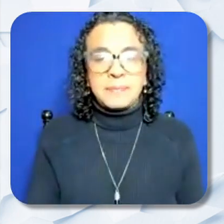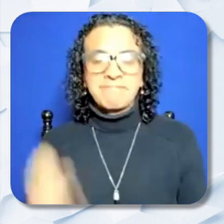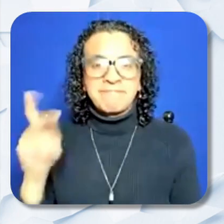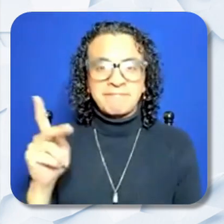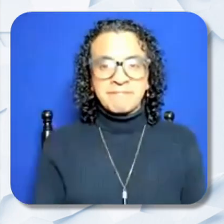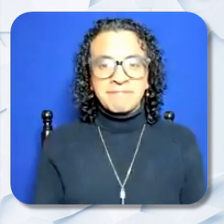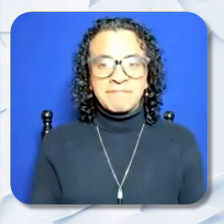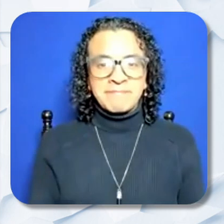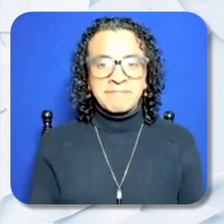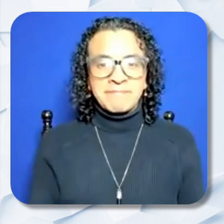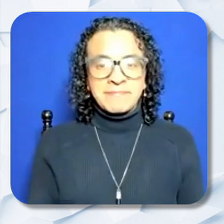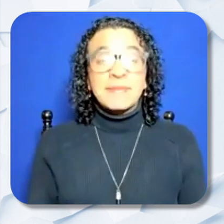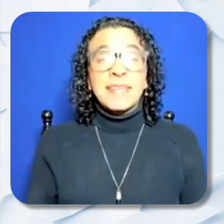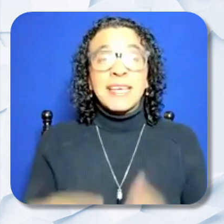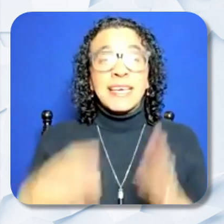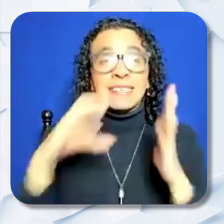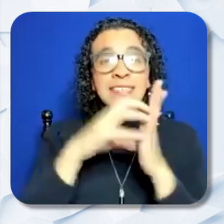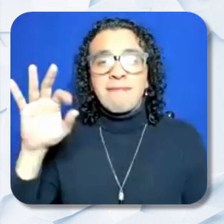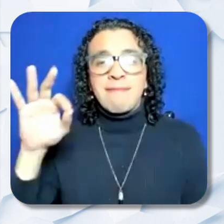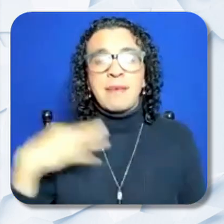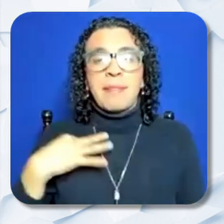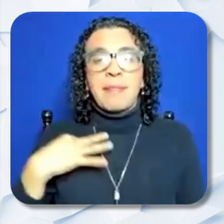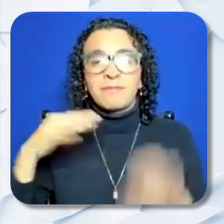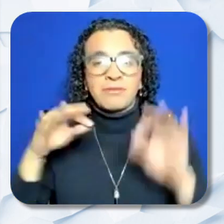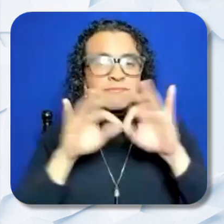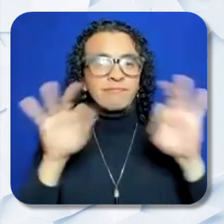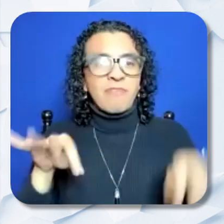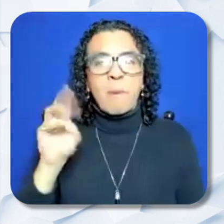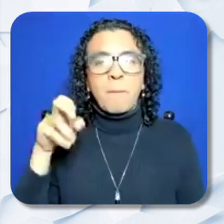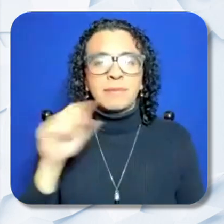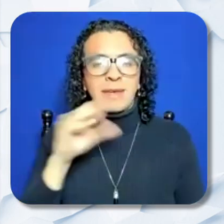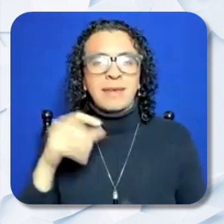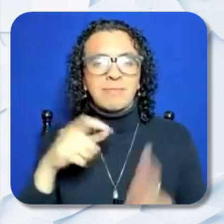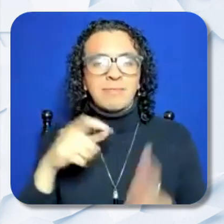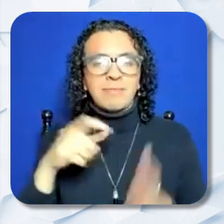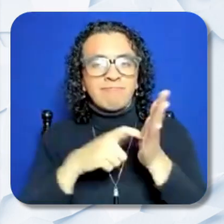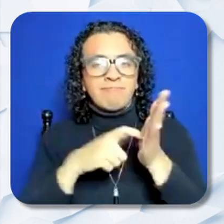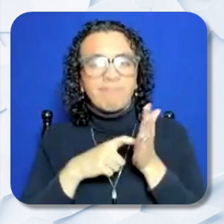all right. Section 9 Application Format and Submission Requirements 1. Interested applicants